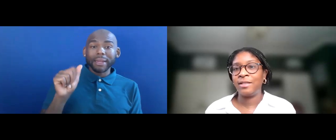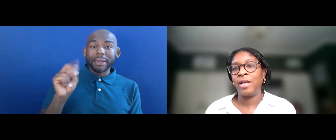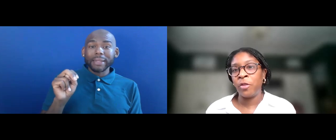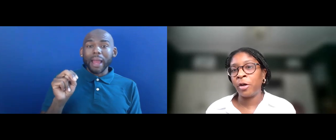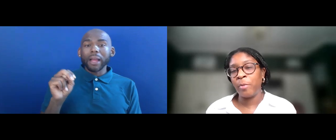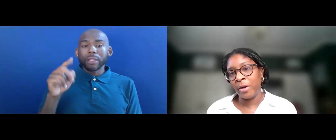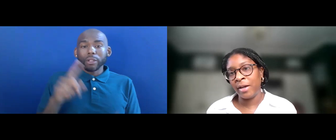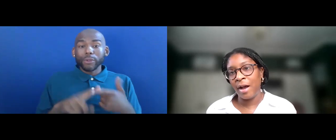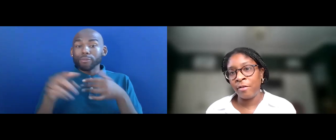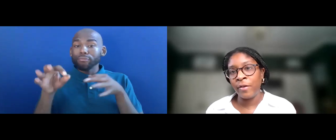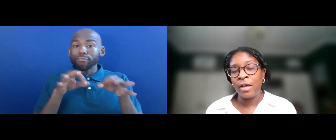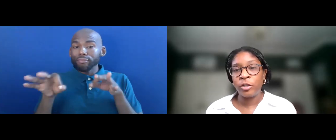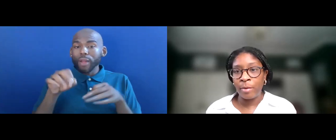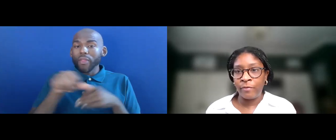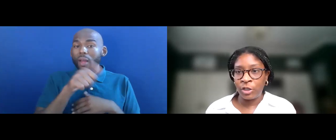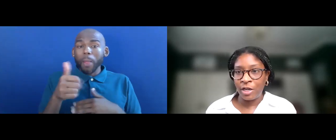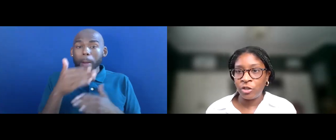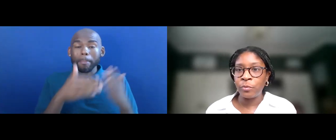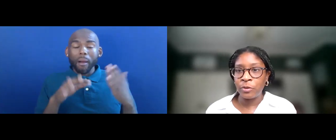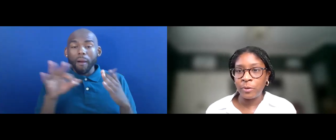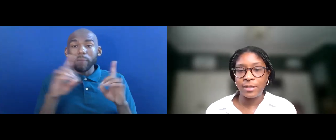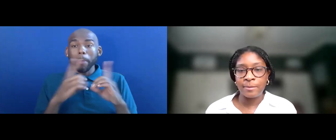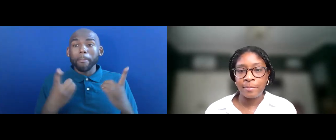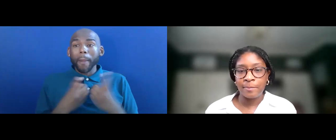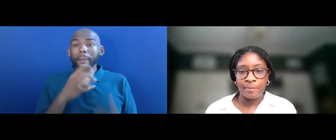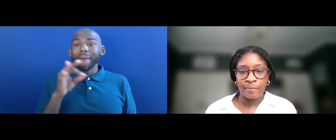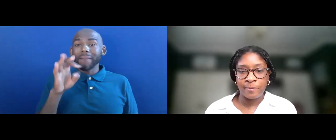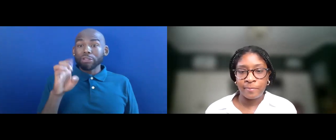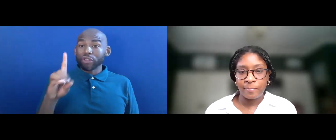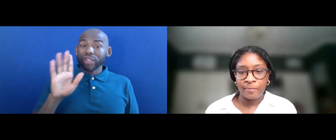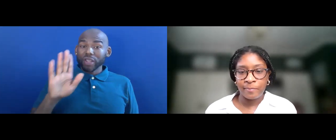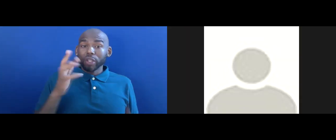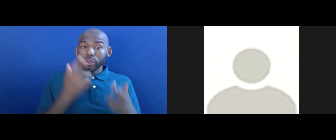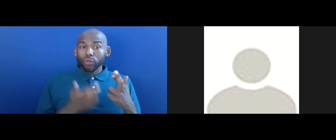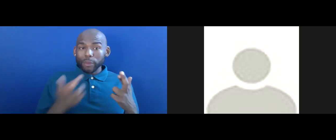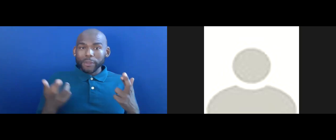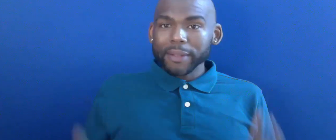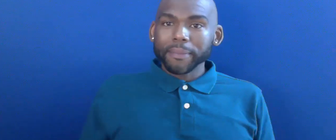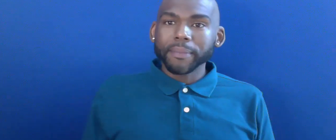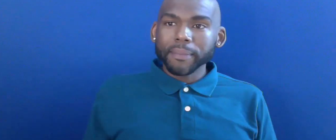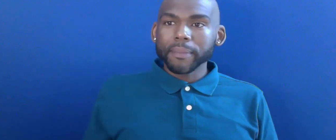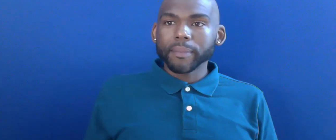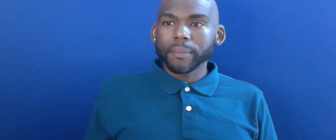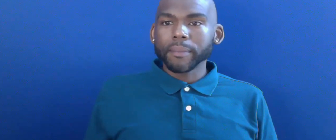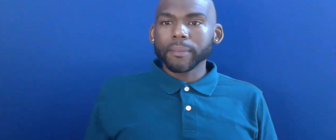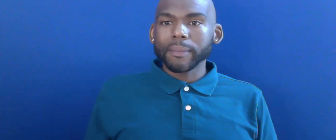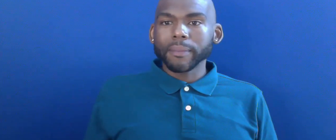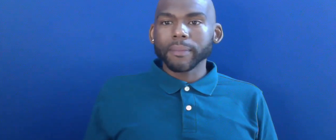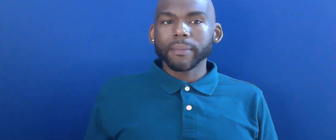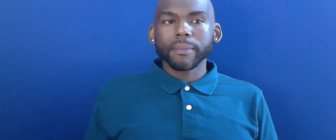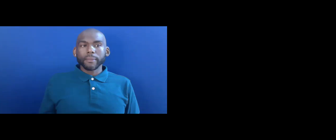THE OTHER COMPONENT OF THE DEPARTMENT OF EDUCATION'S RESOURCE.